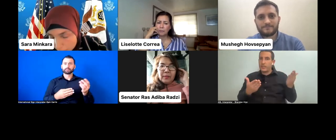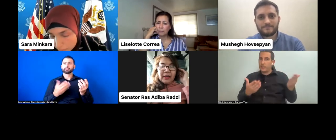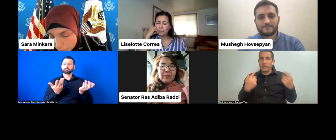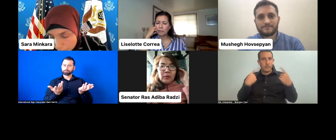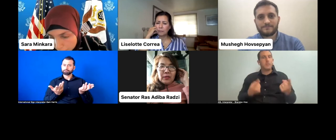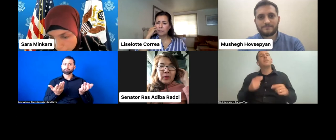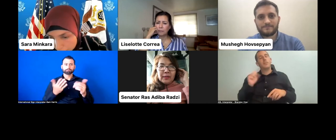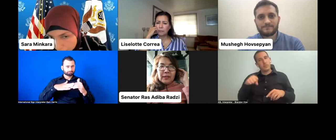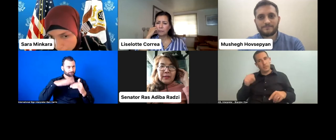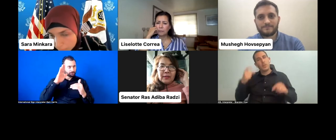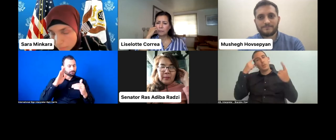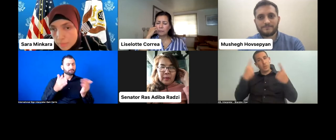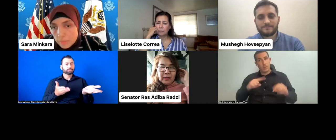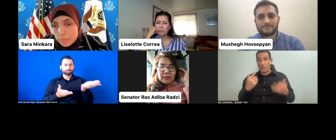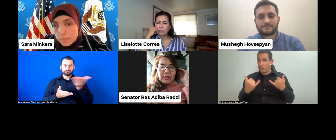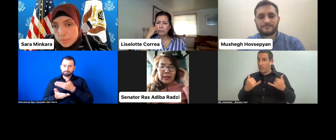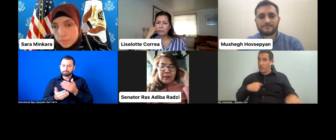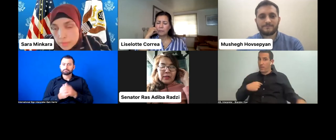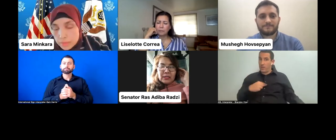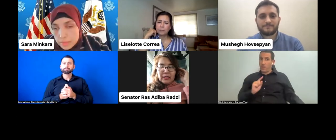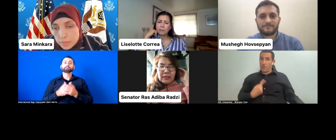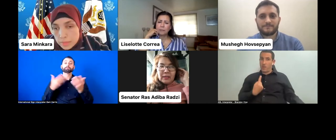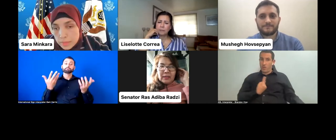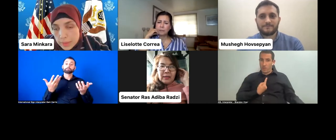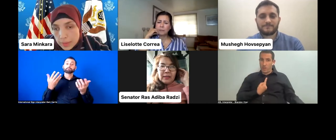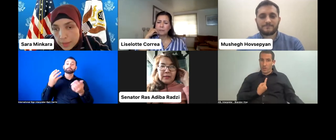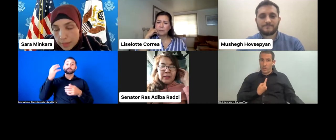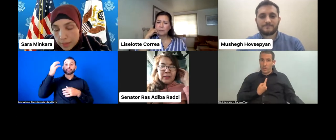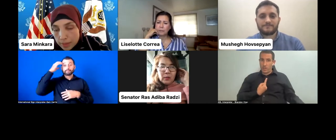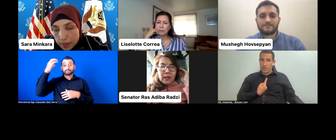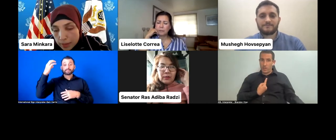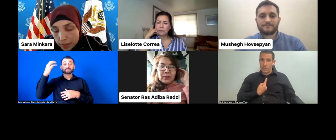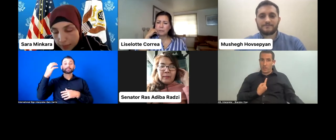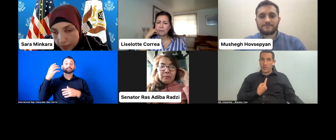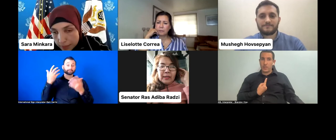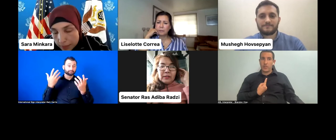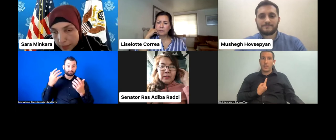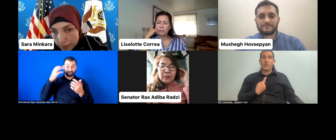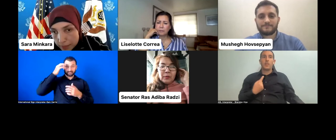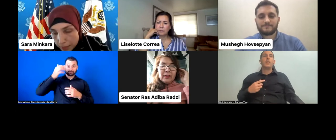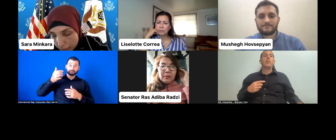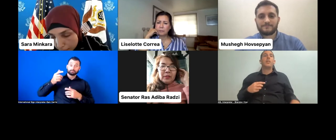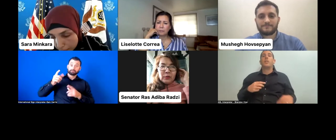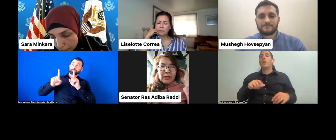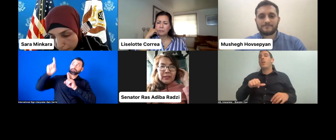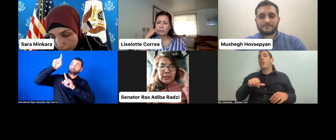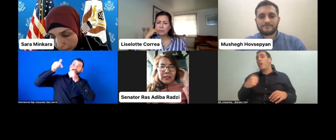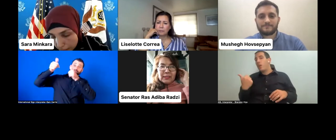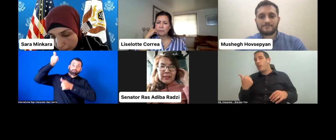I'm the only one in the upper house. There's none in the lower house. But what I've been doing is, is I've